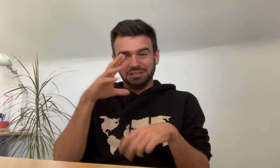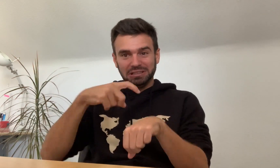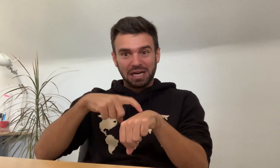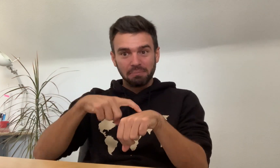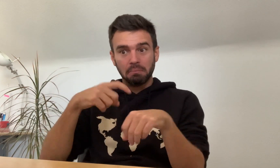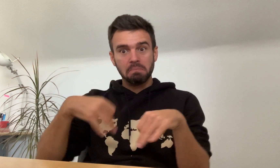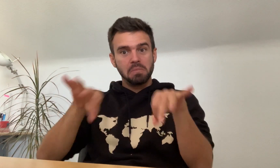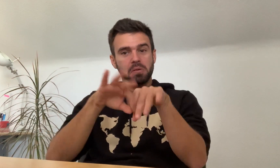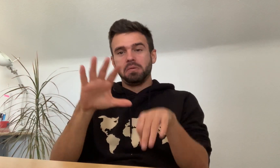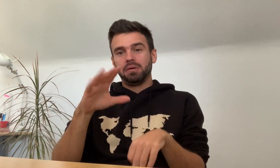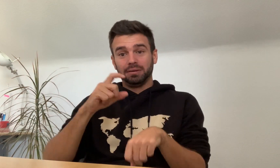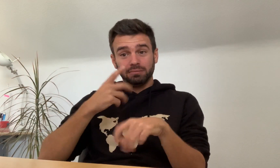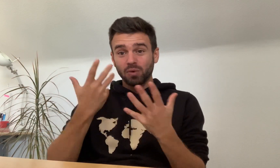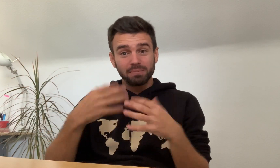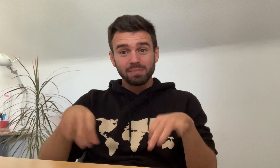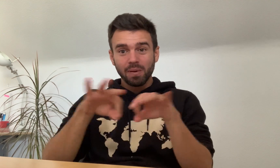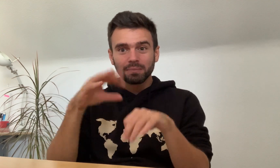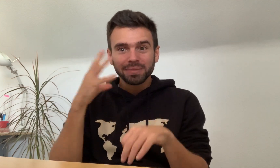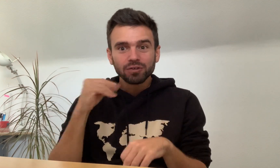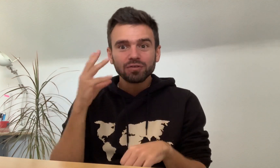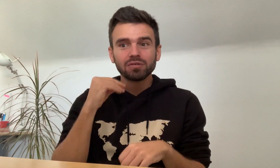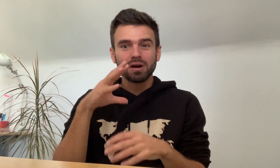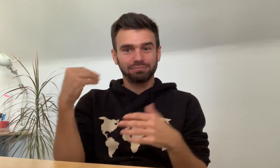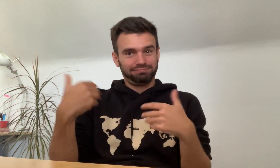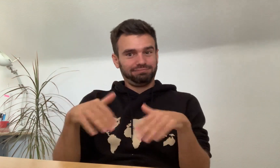and they said what is important is the experience,